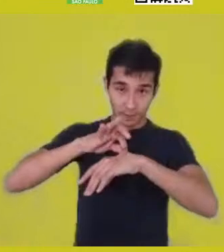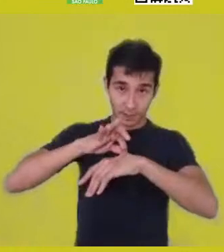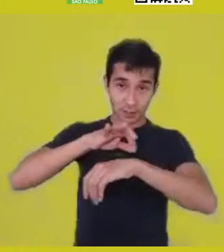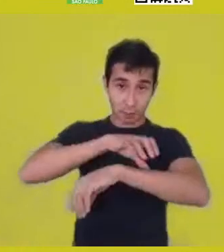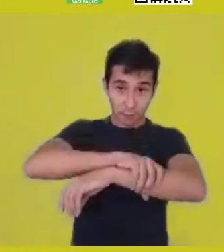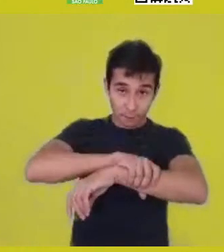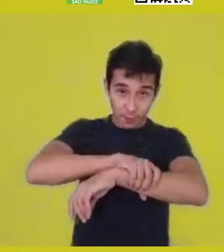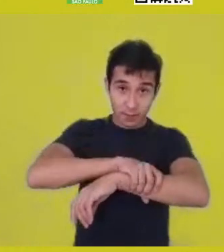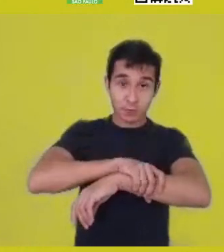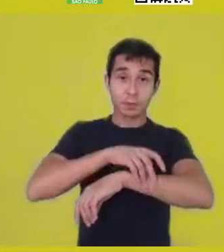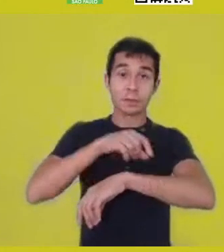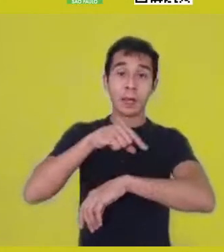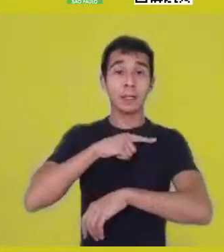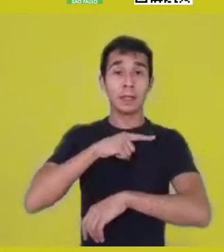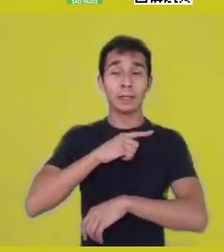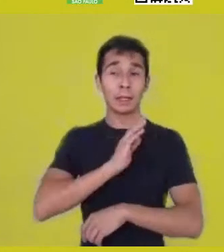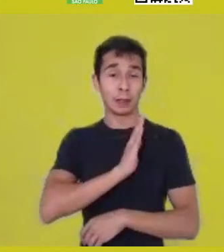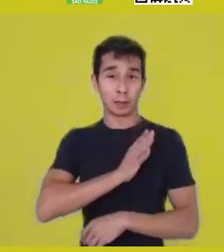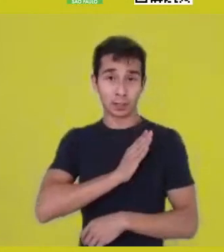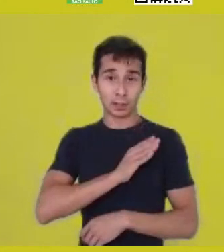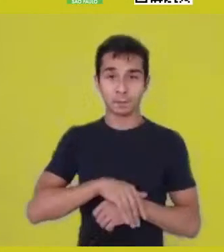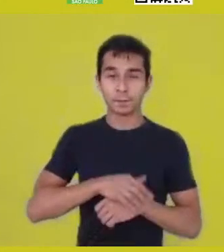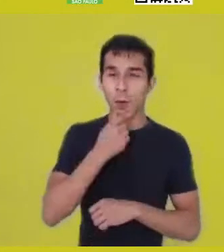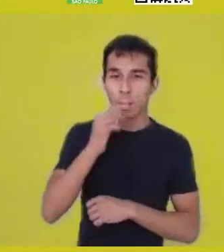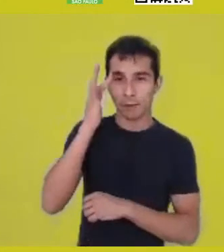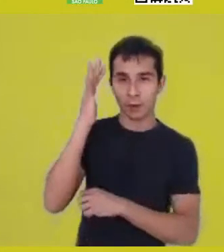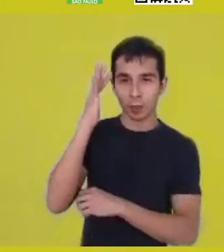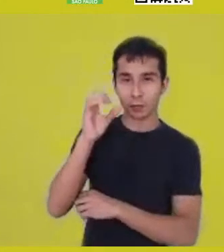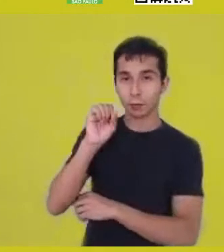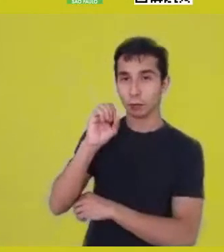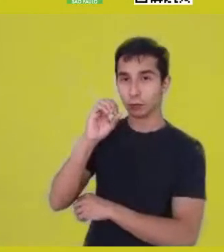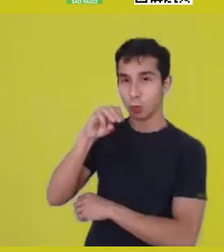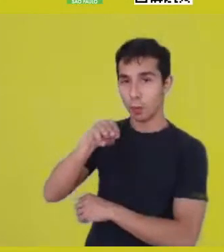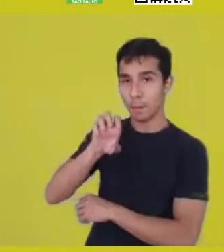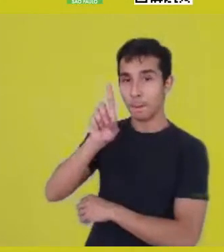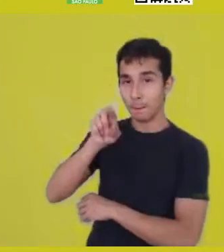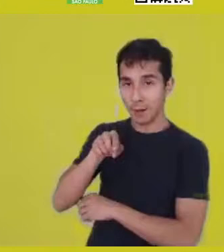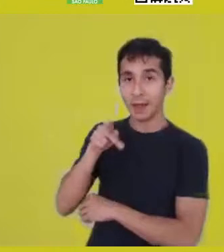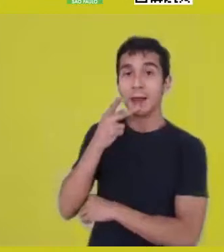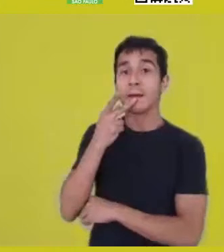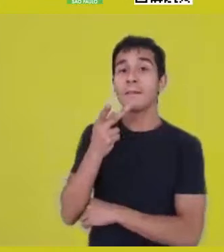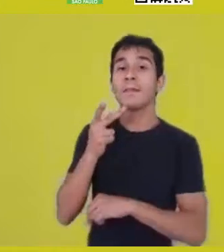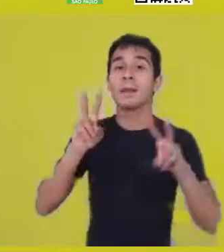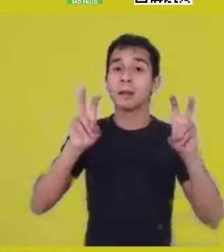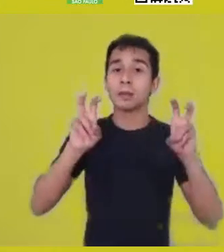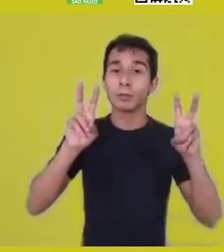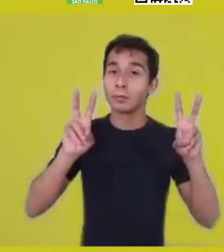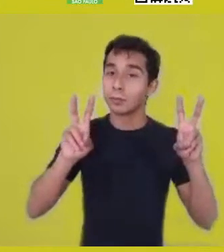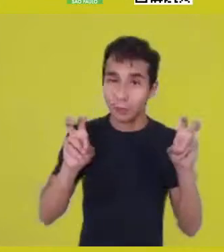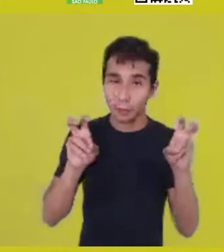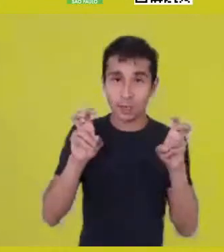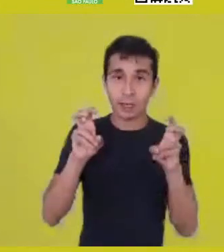Sobonfu Somé, when she invites us to think about the spirit of intimacy, she’s saying that the spirit composes reality,